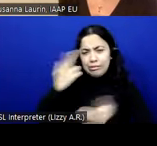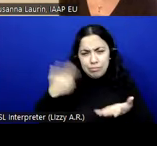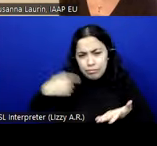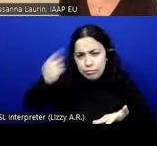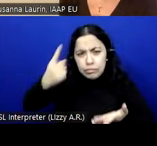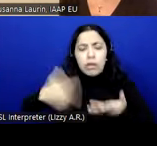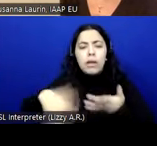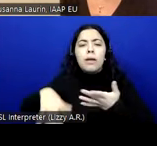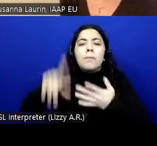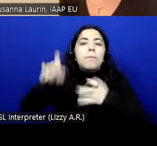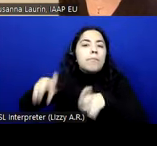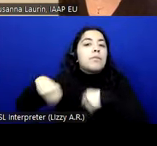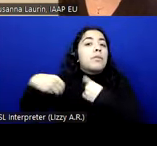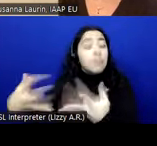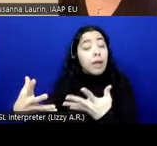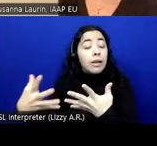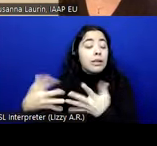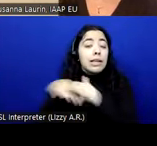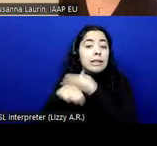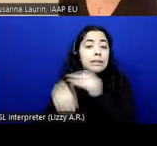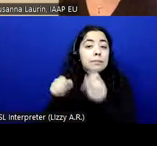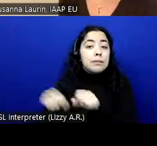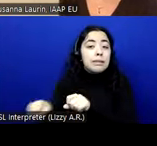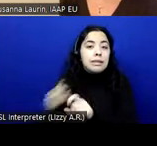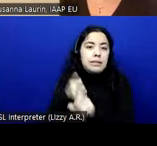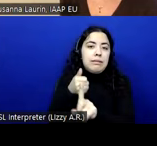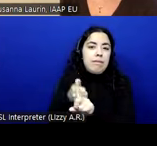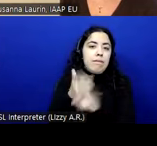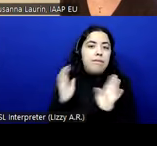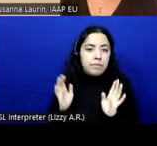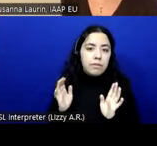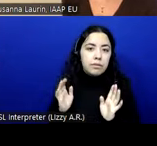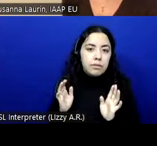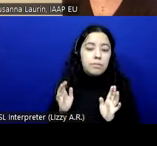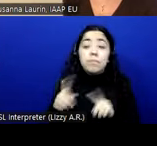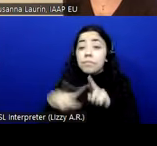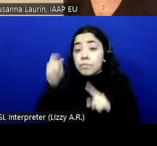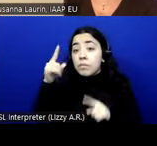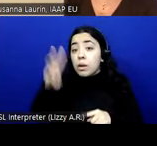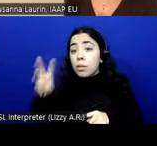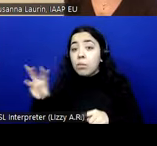has to provide accessibility by itself. But the web content is made using web